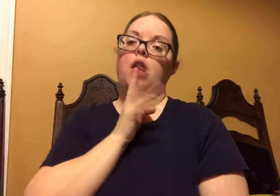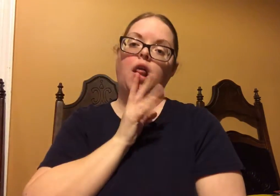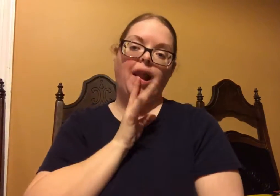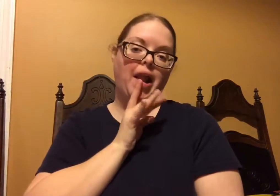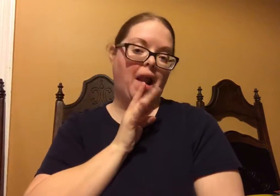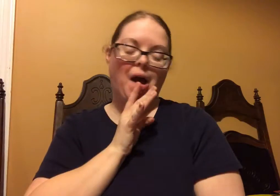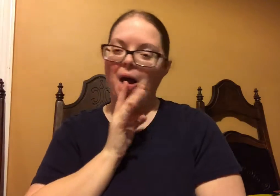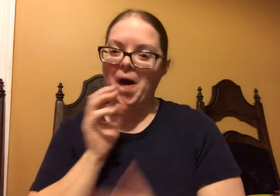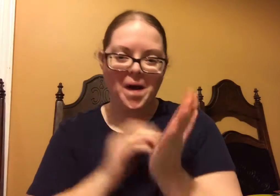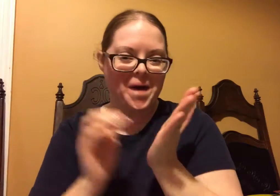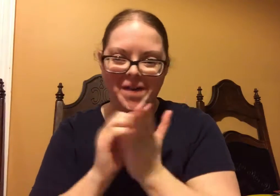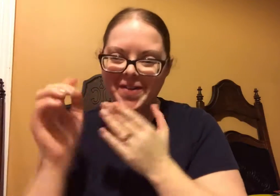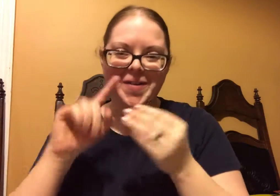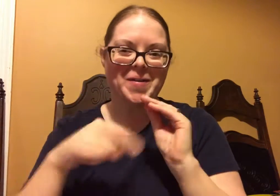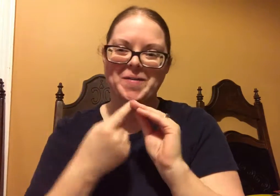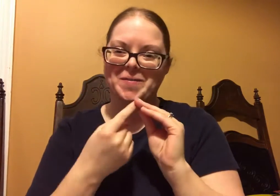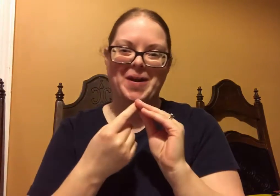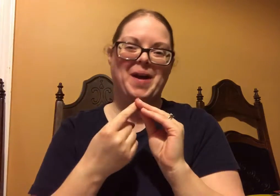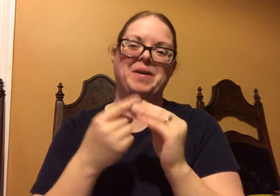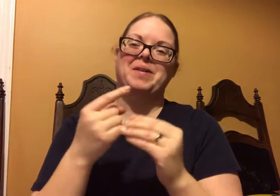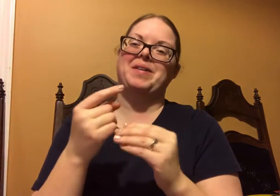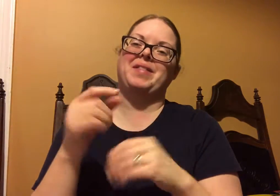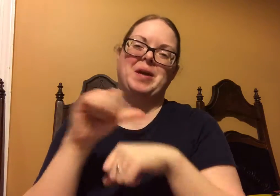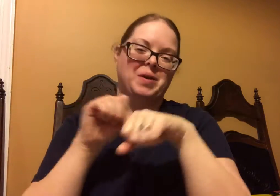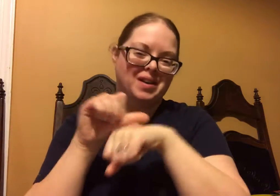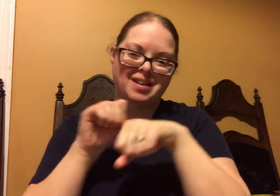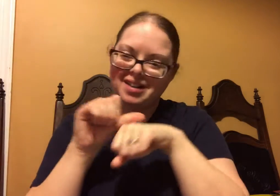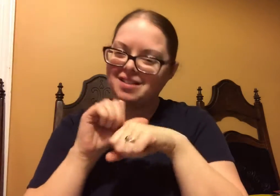So I contacted a friend who posted all the time.